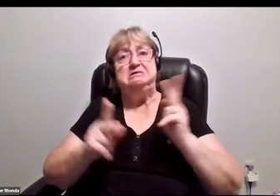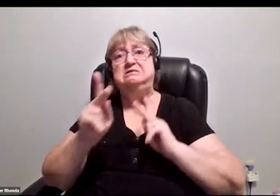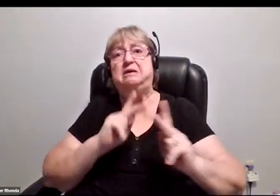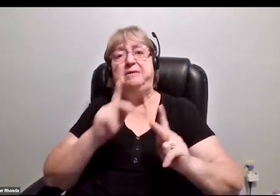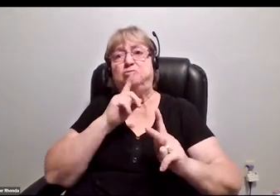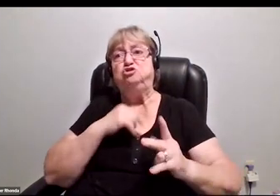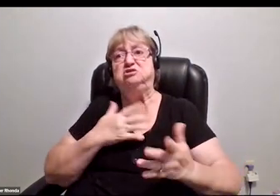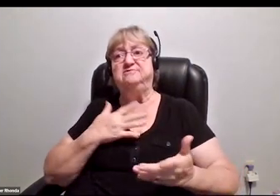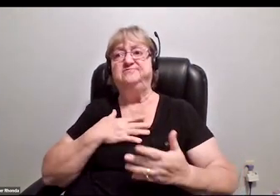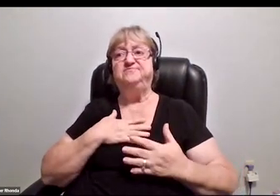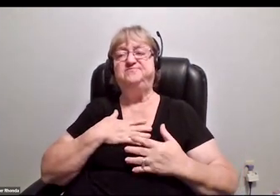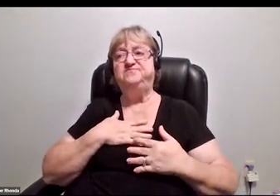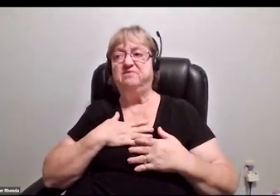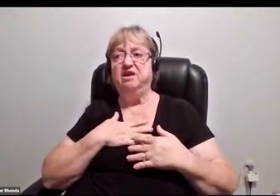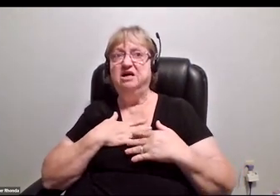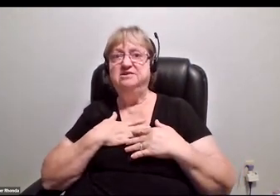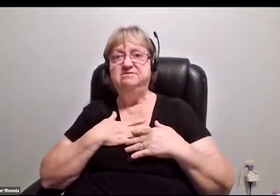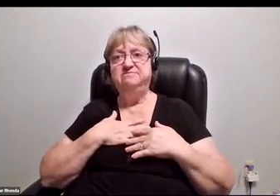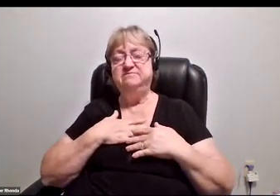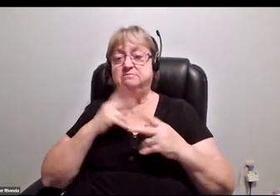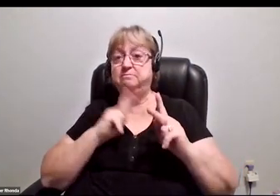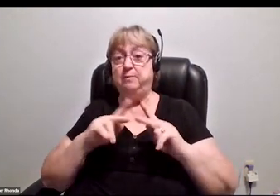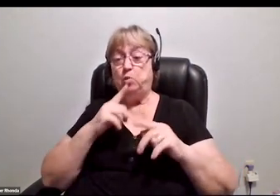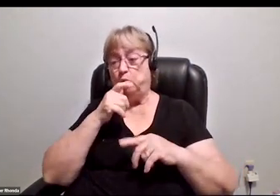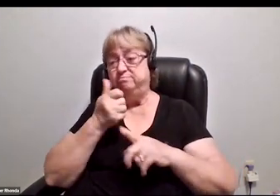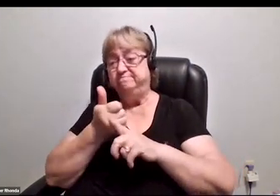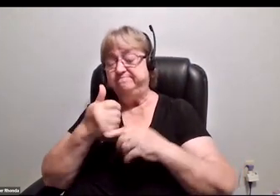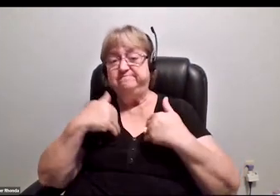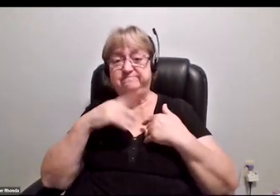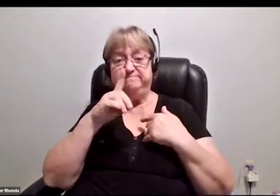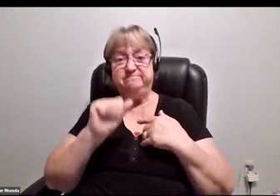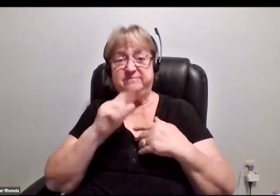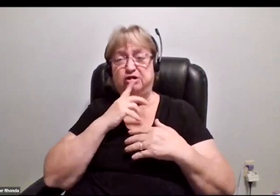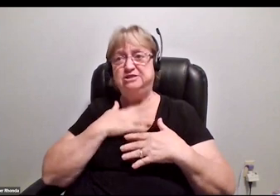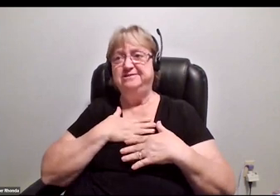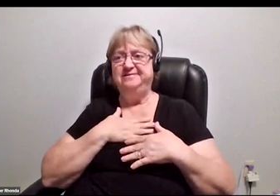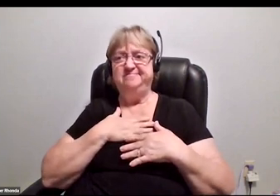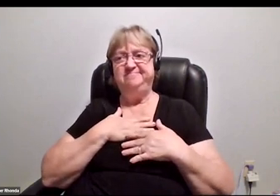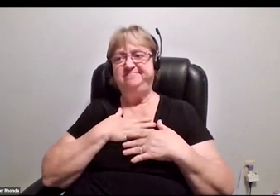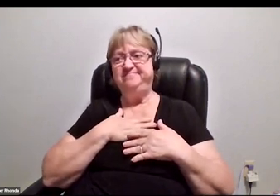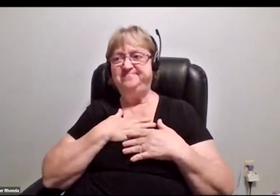Folks with disabilities are often discouraged from entering something that may just be too hard.